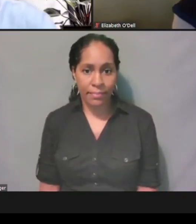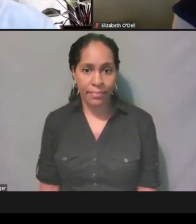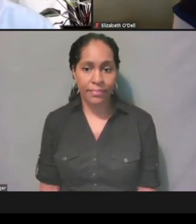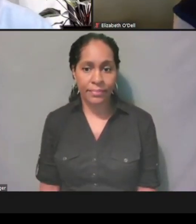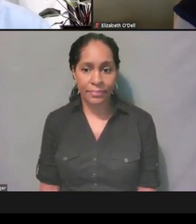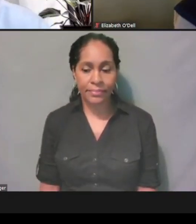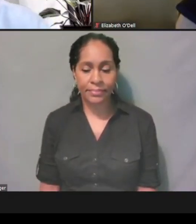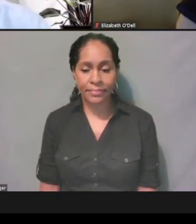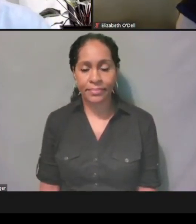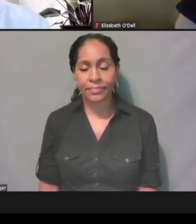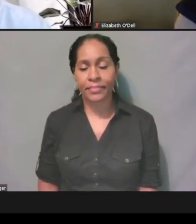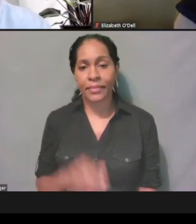[Melanie] All right, thank you.